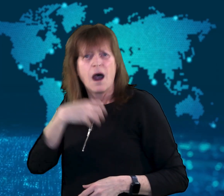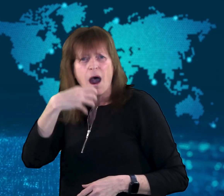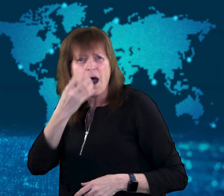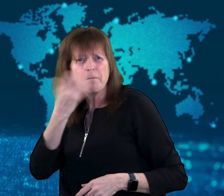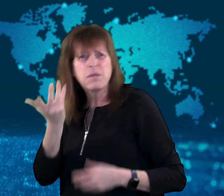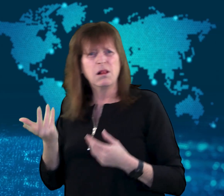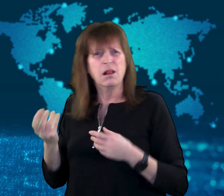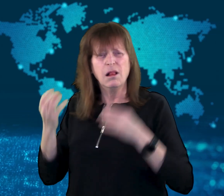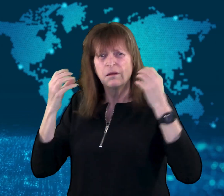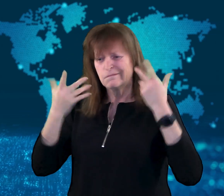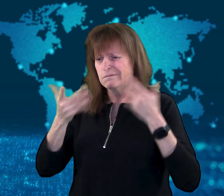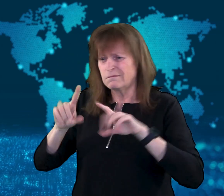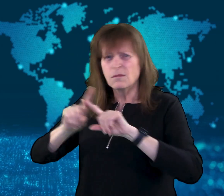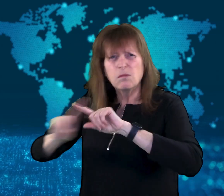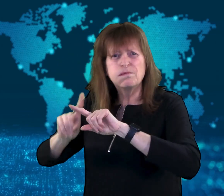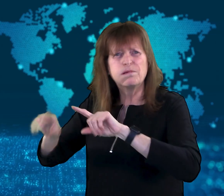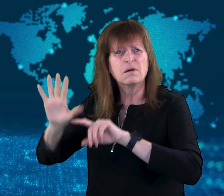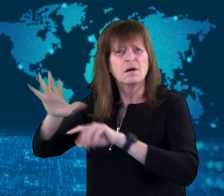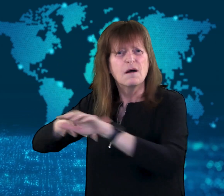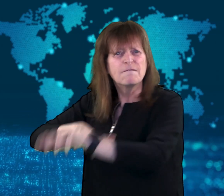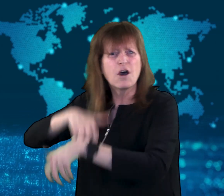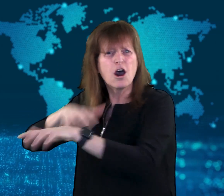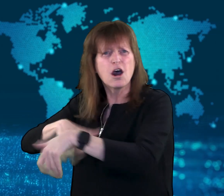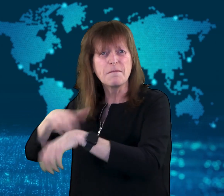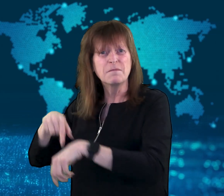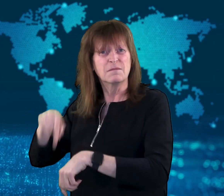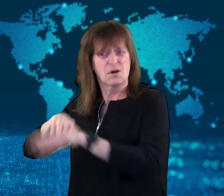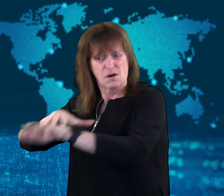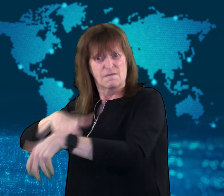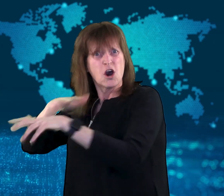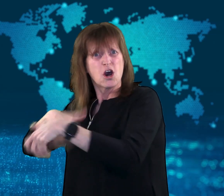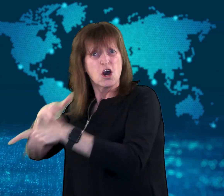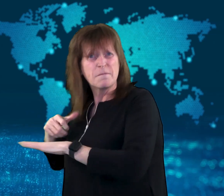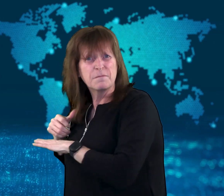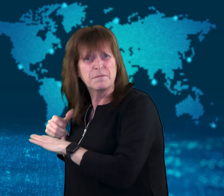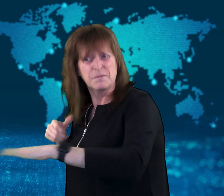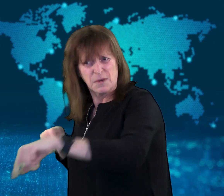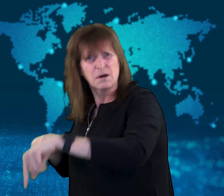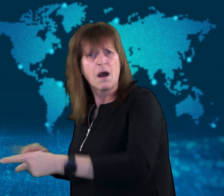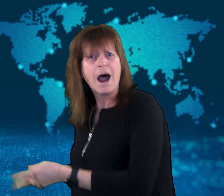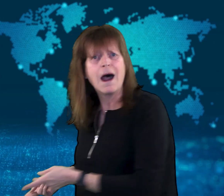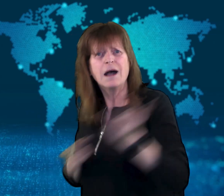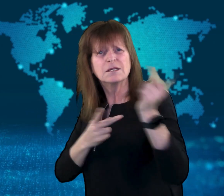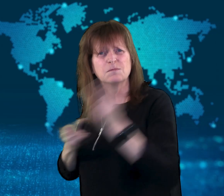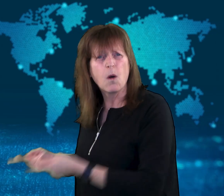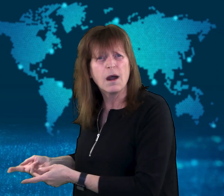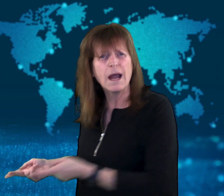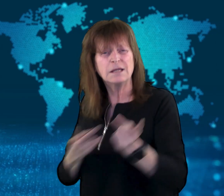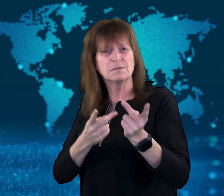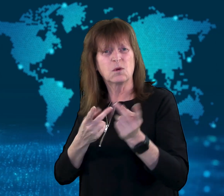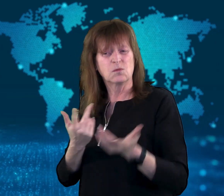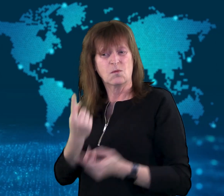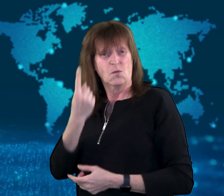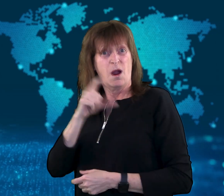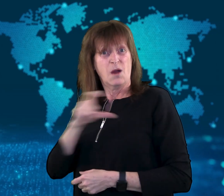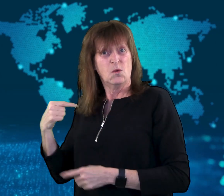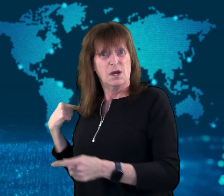Since late last week, fire retardant has been dropped